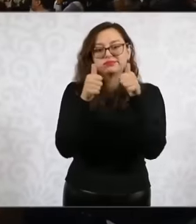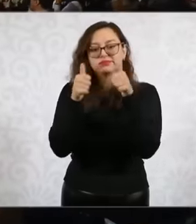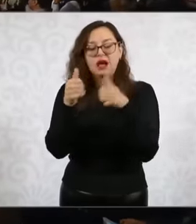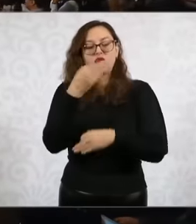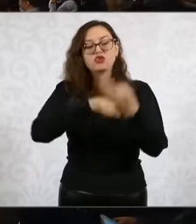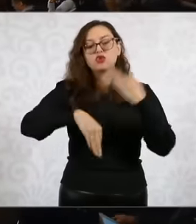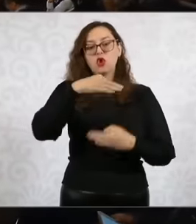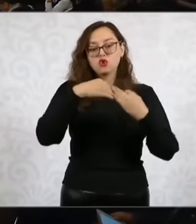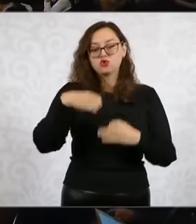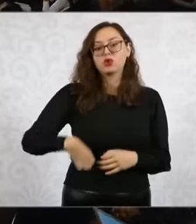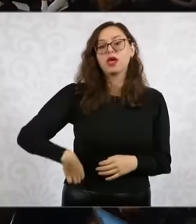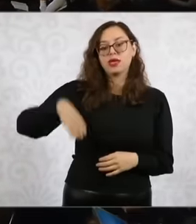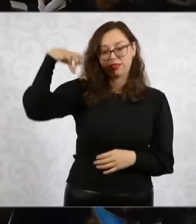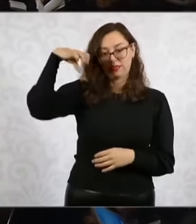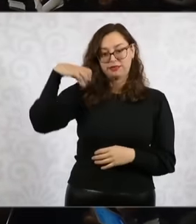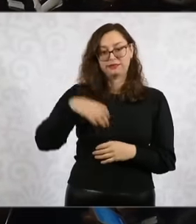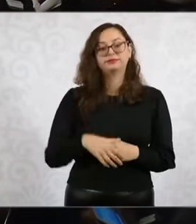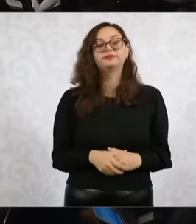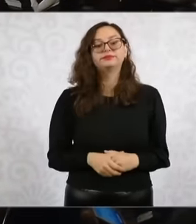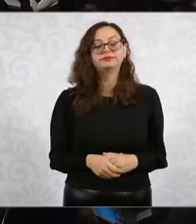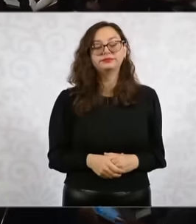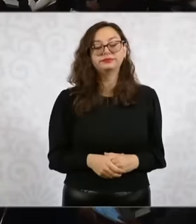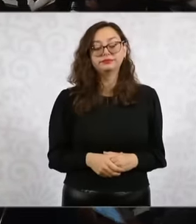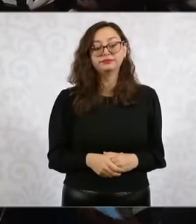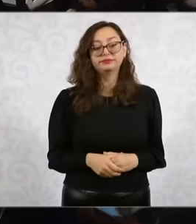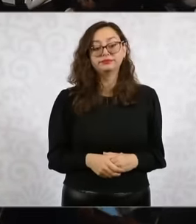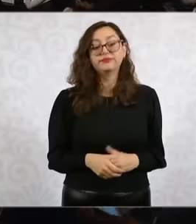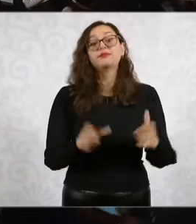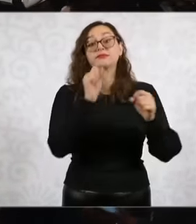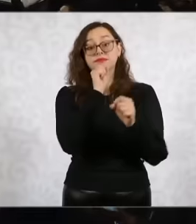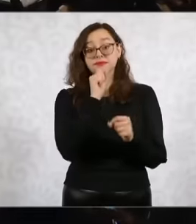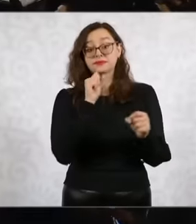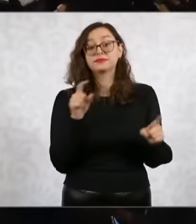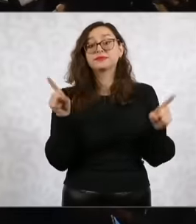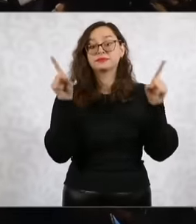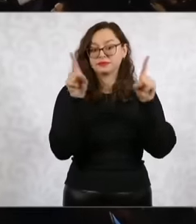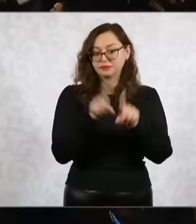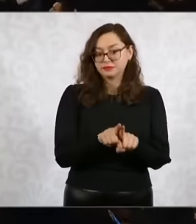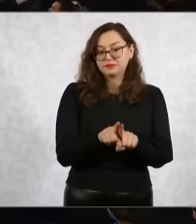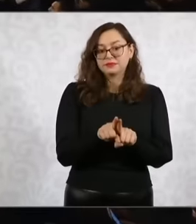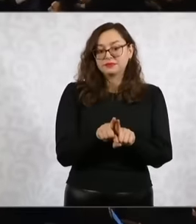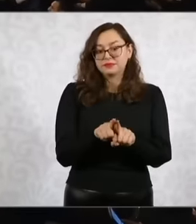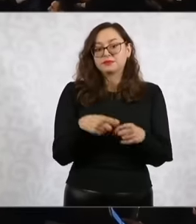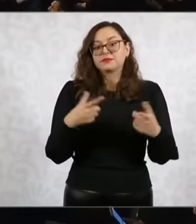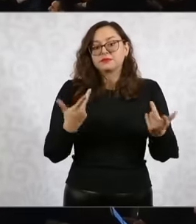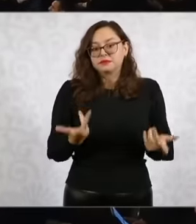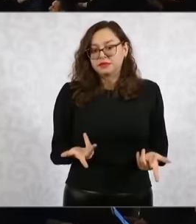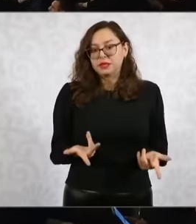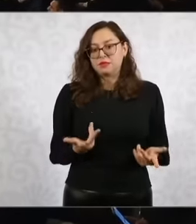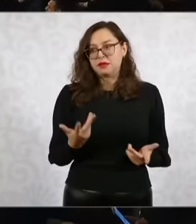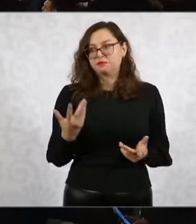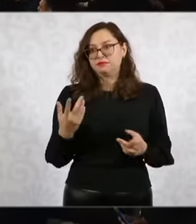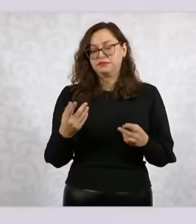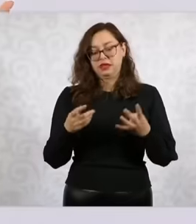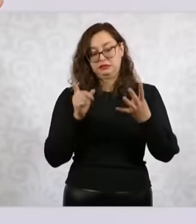to begin to continue the various works left by President López Obrador and we are